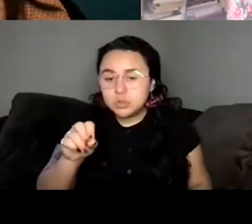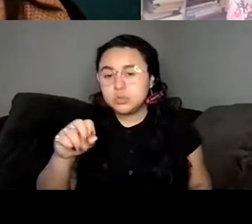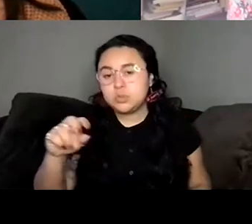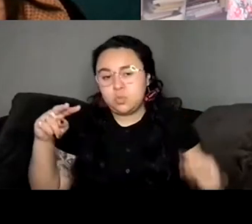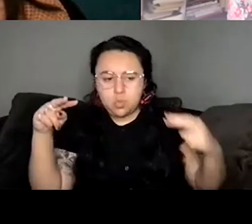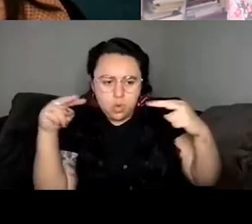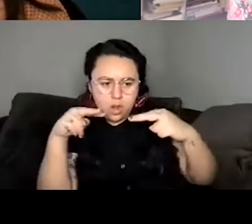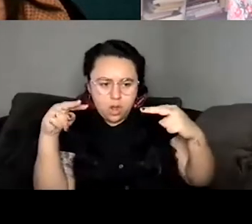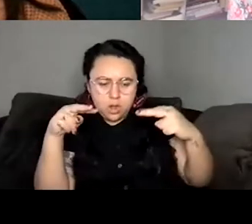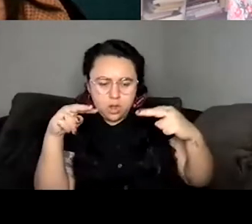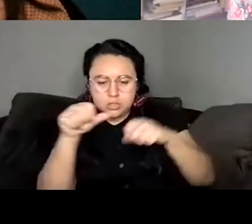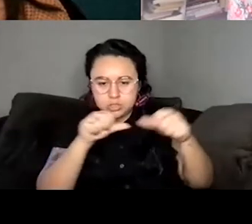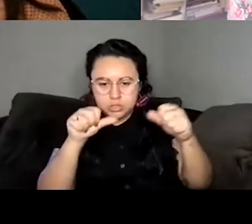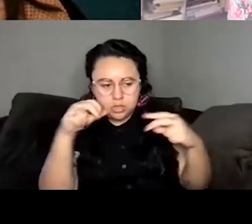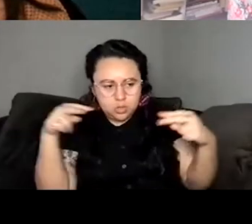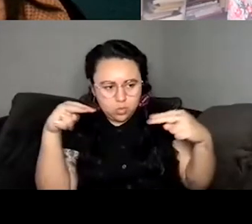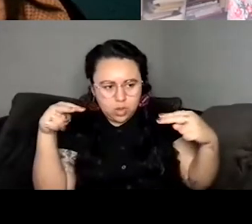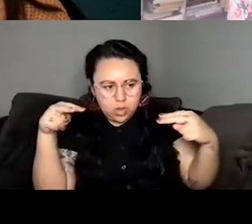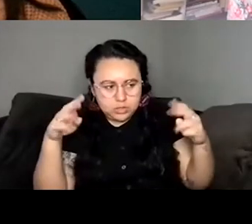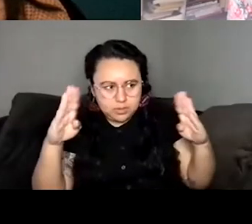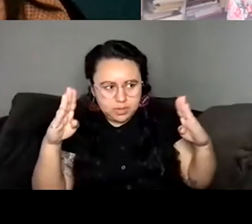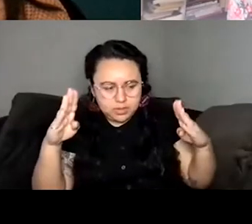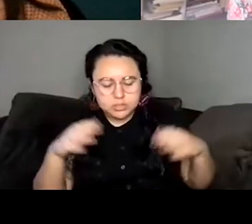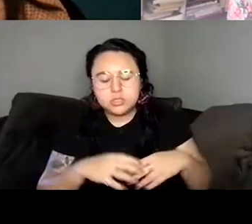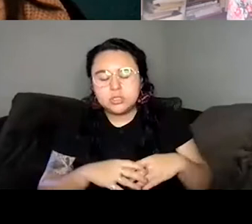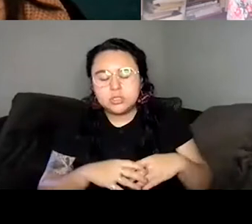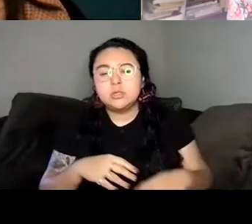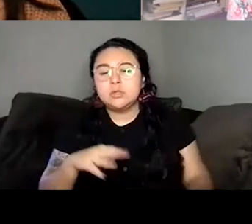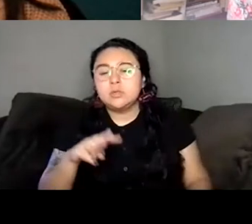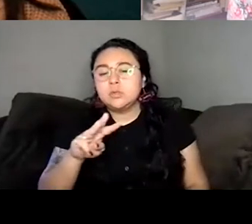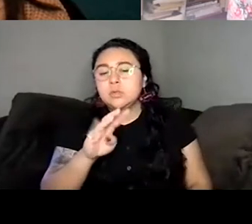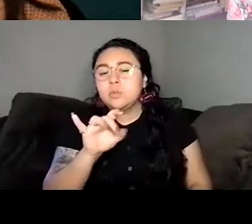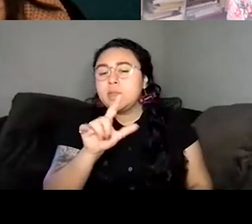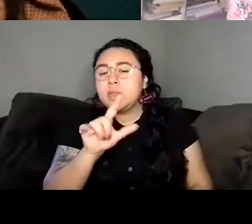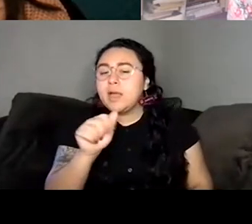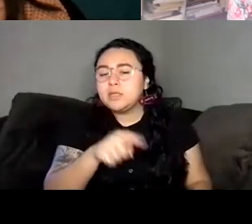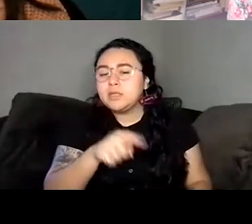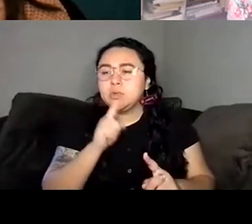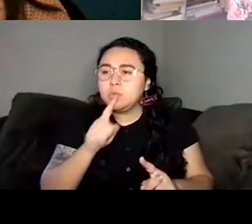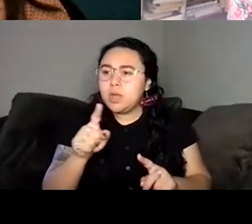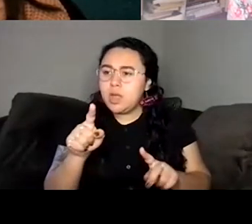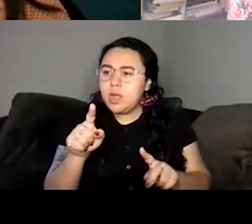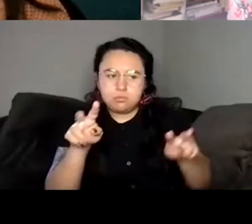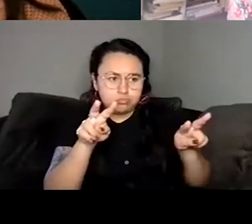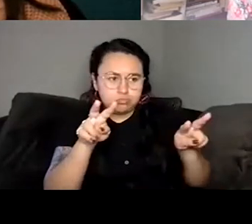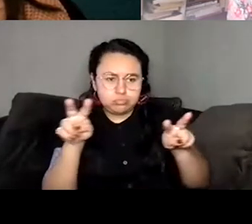ways. And I think for Willa, she is so observing because she Oh, because she's grown up feeling